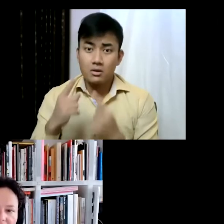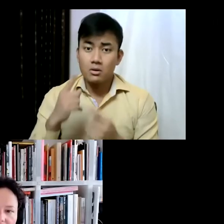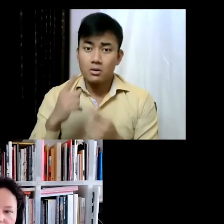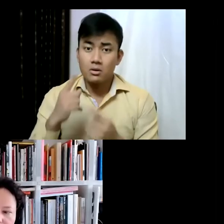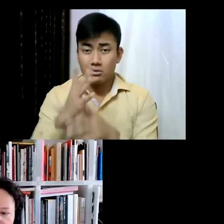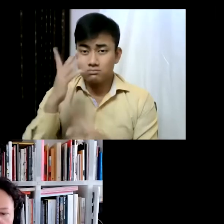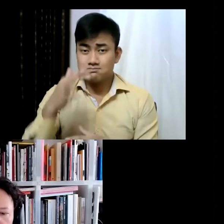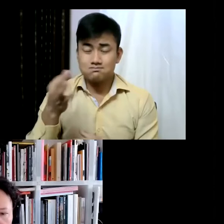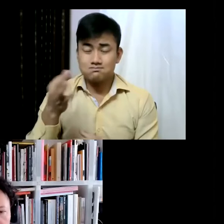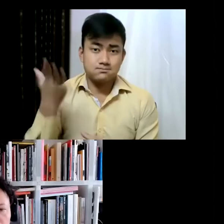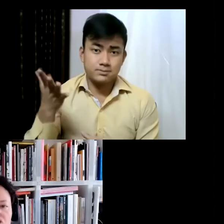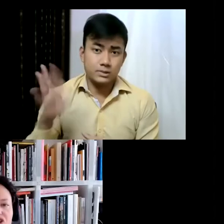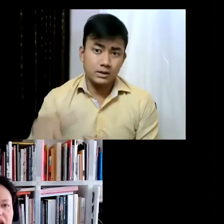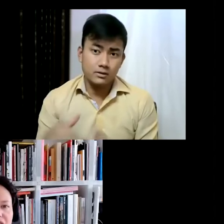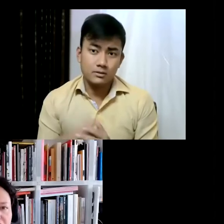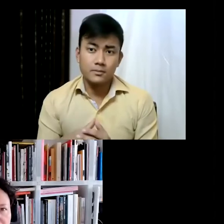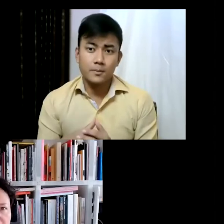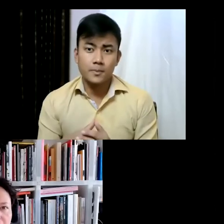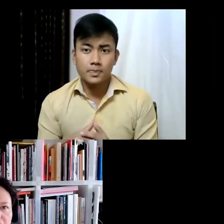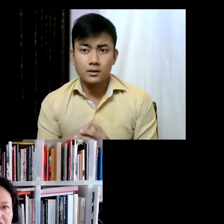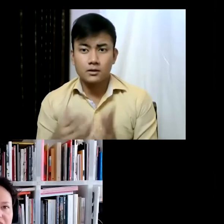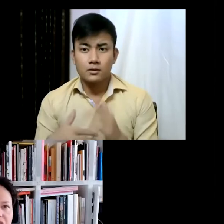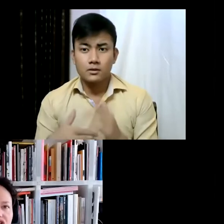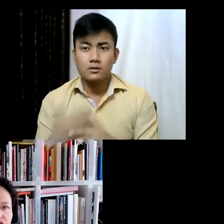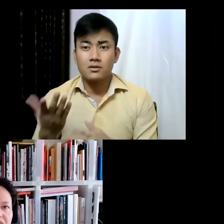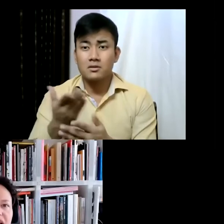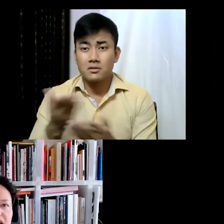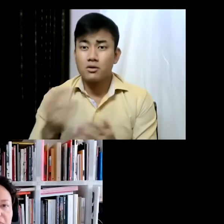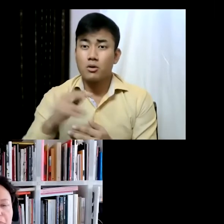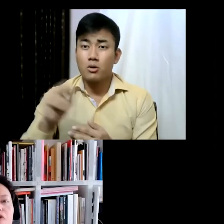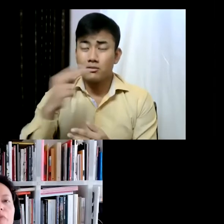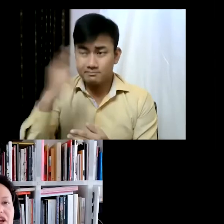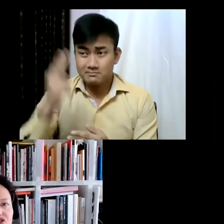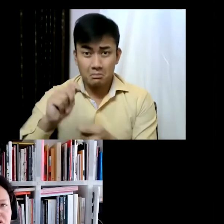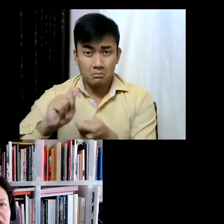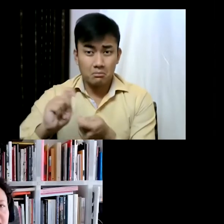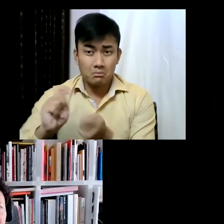kind of converging in the theme of the exhibition, and in the preoccupations that